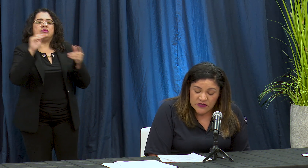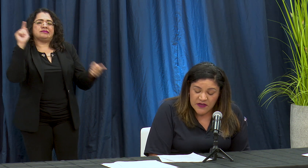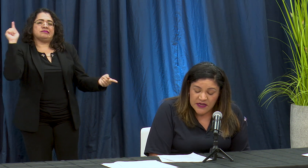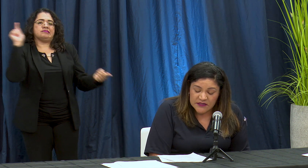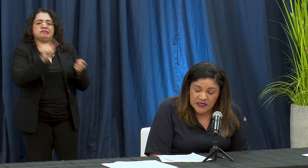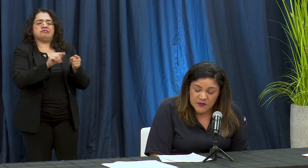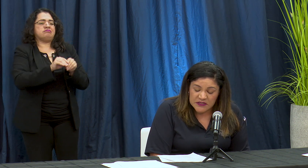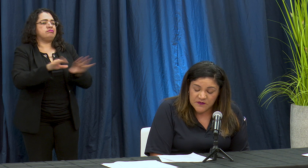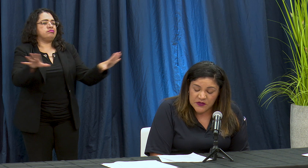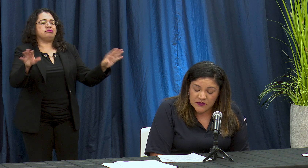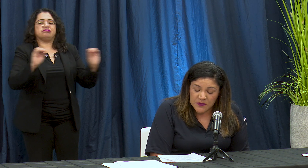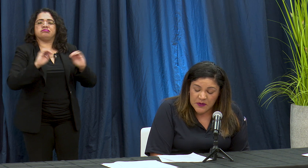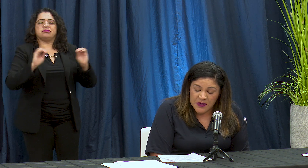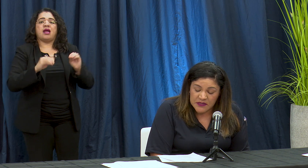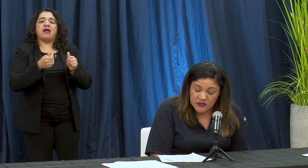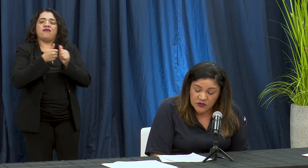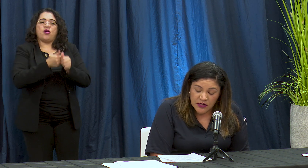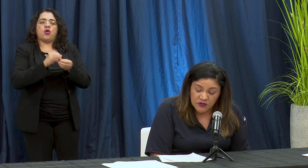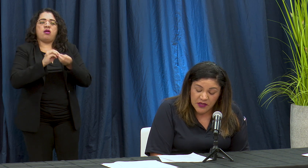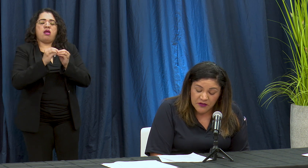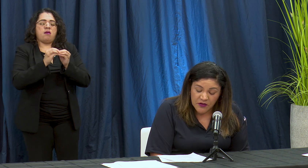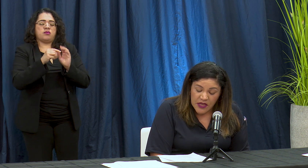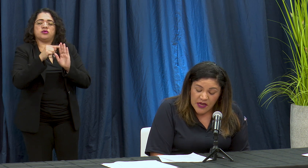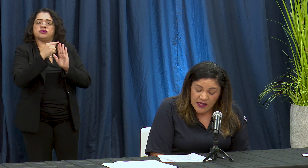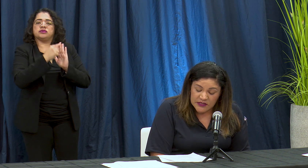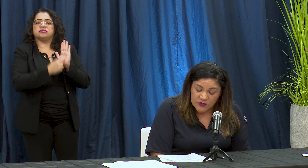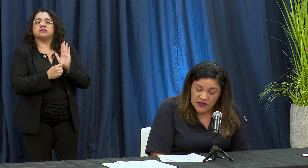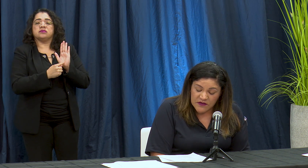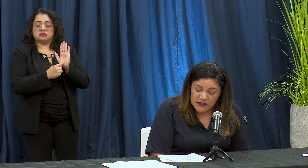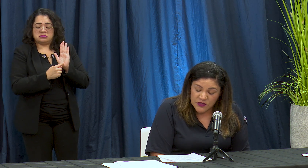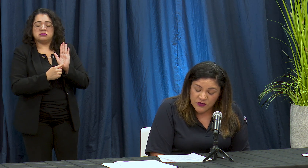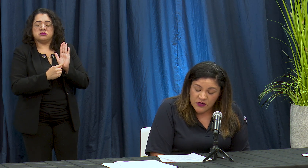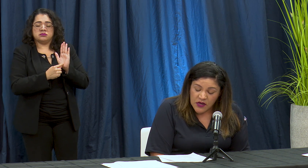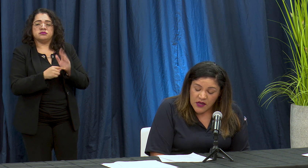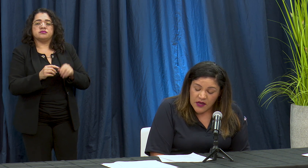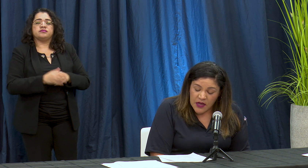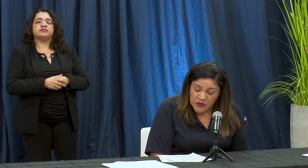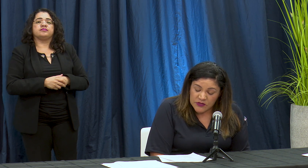niveles especific owes de preparation del condado la segunda version cambios